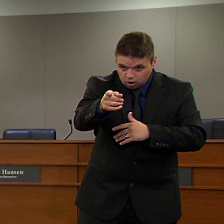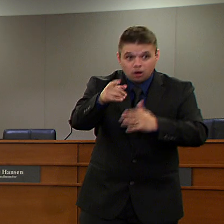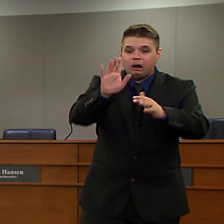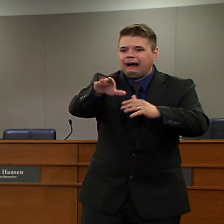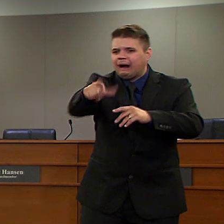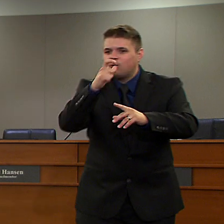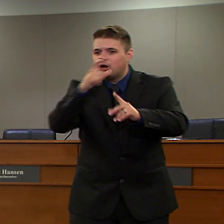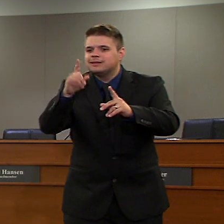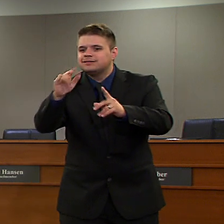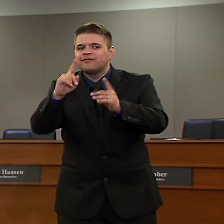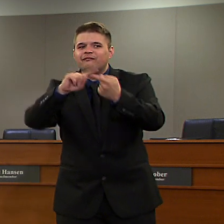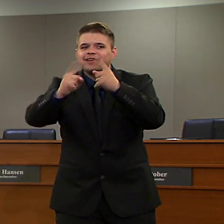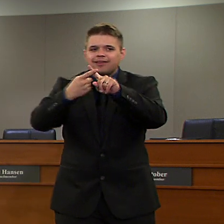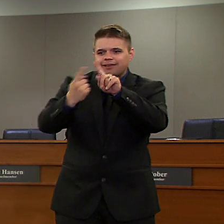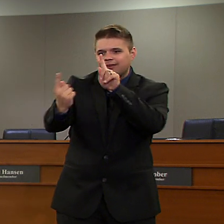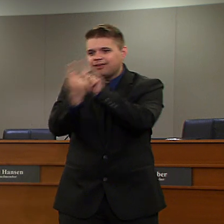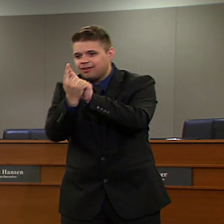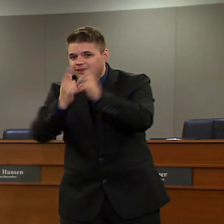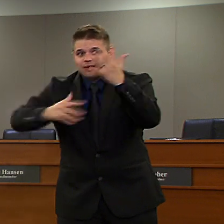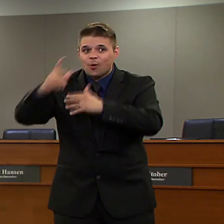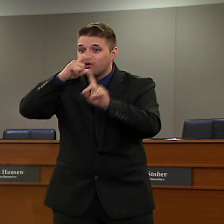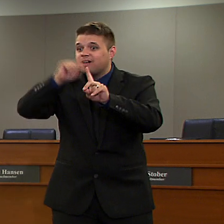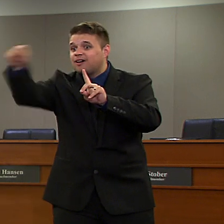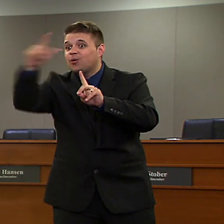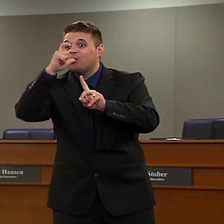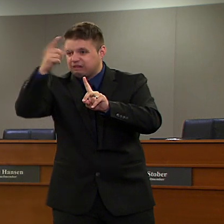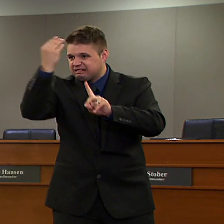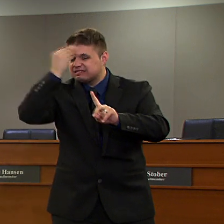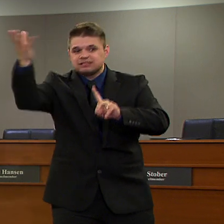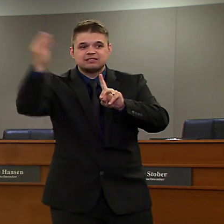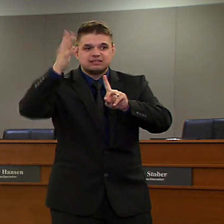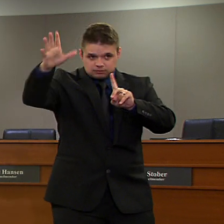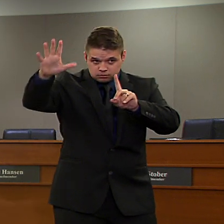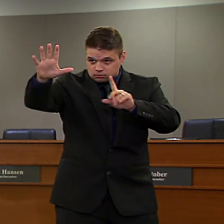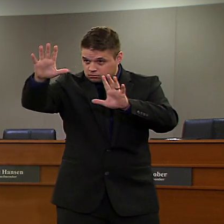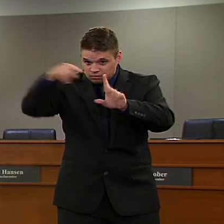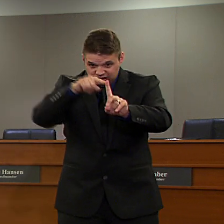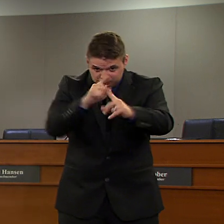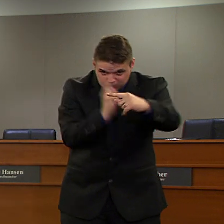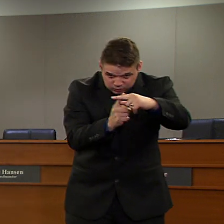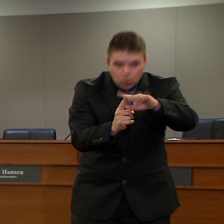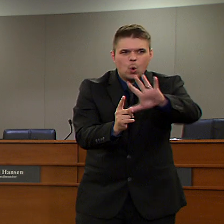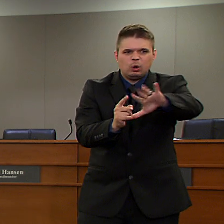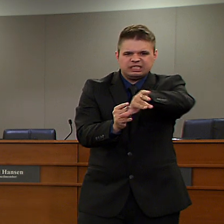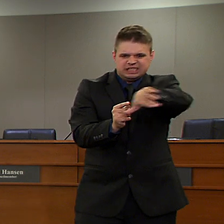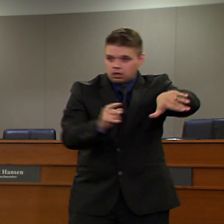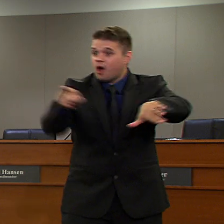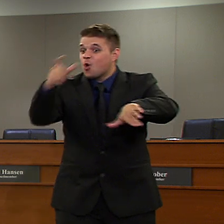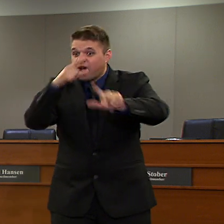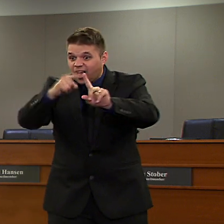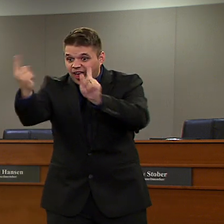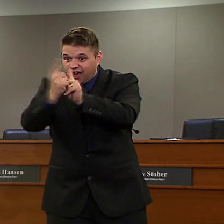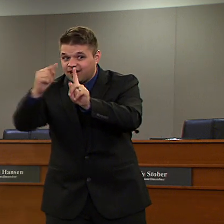with someone who has been testing positive, to self quarantine for 14 days and to